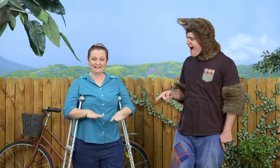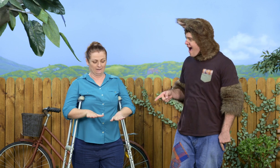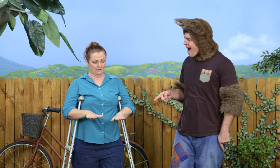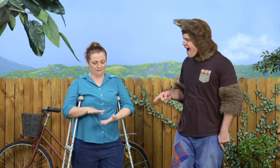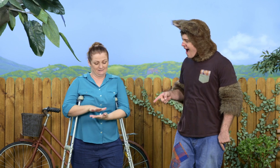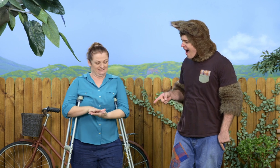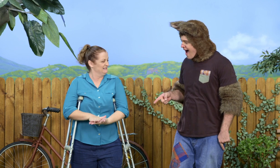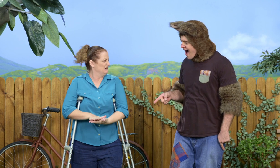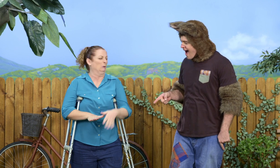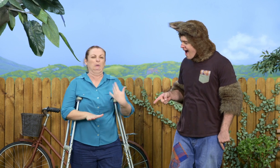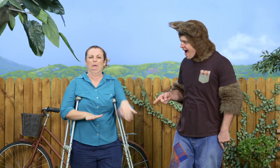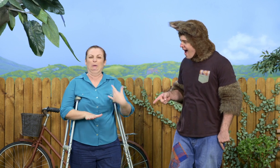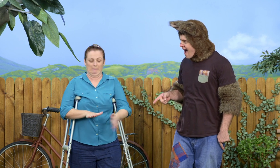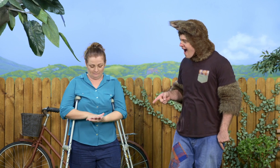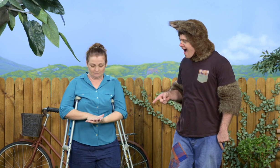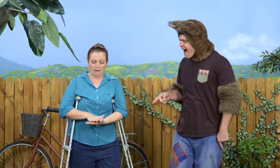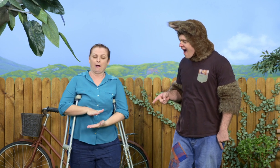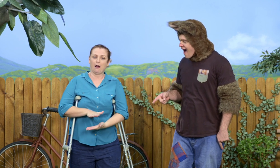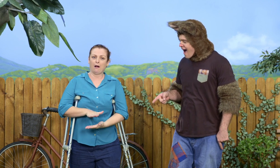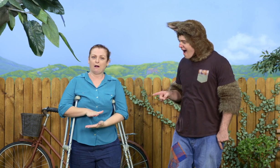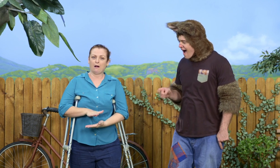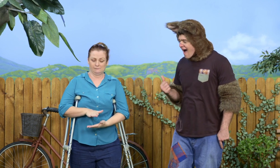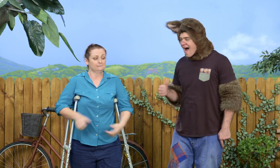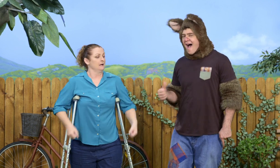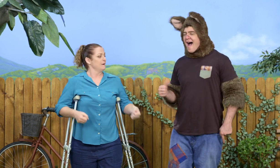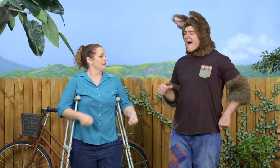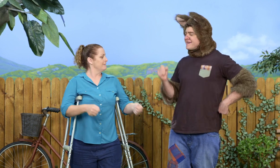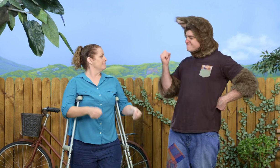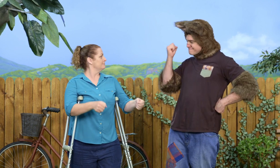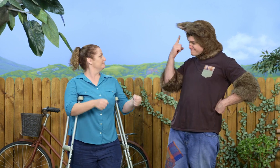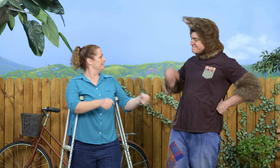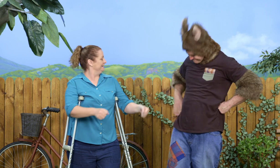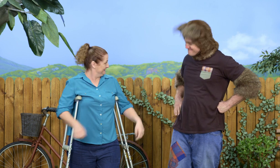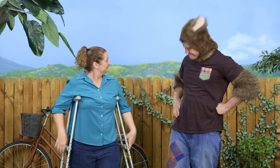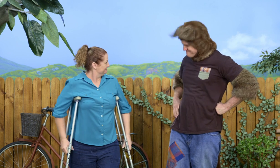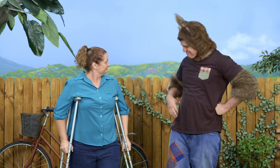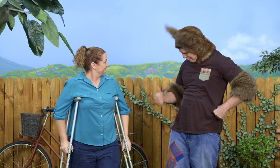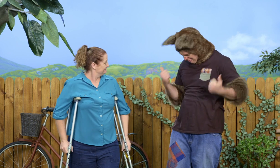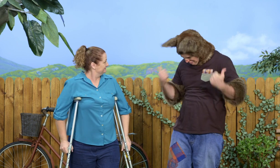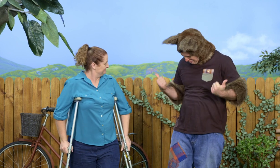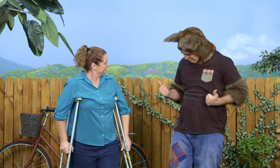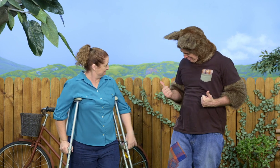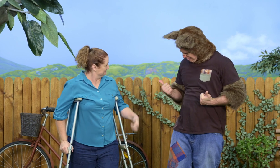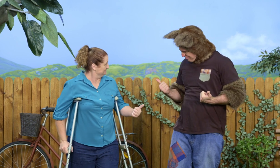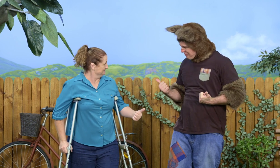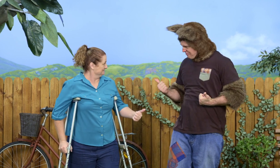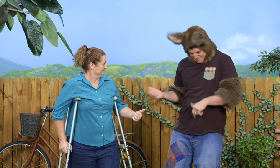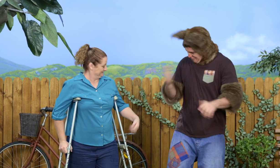And the foot that's sore is now off the ground and I can walk along with them. That's great.